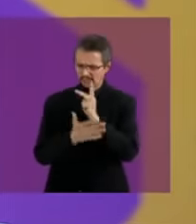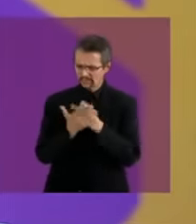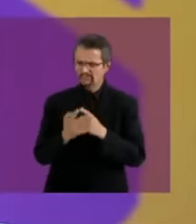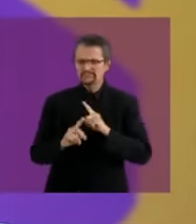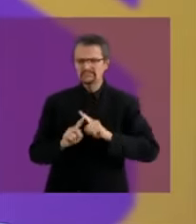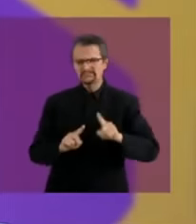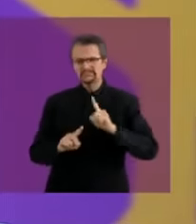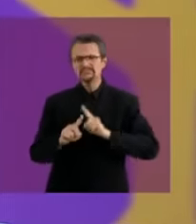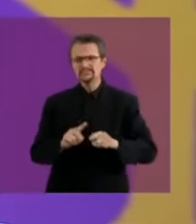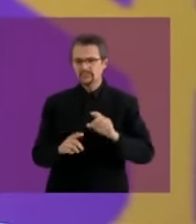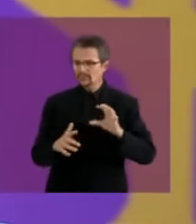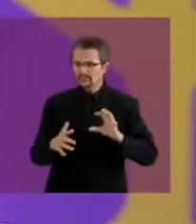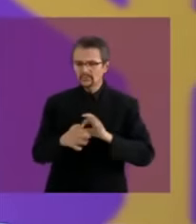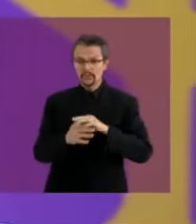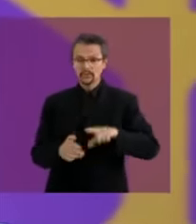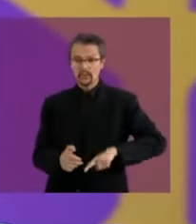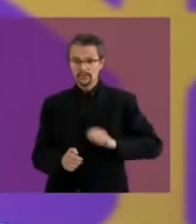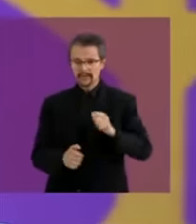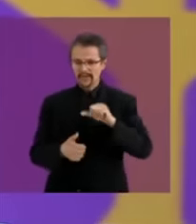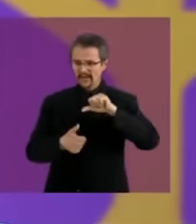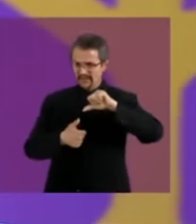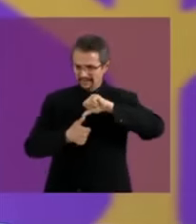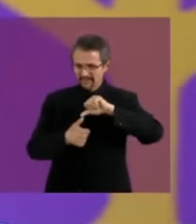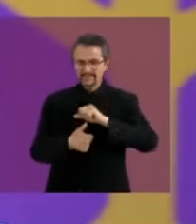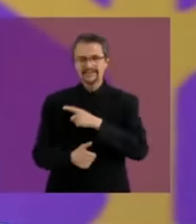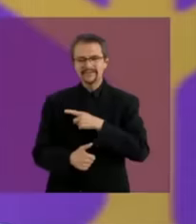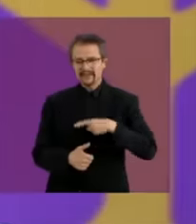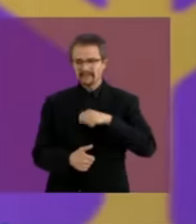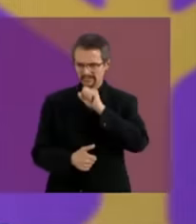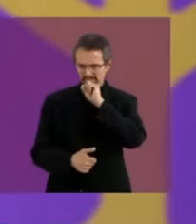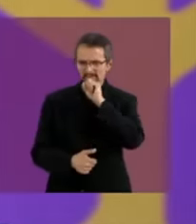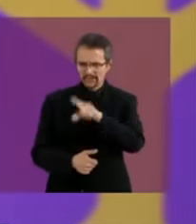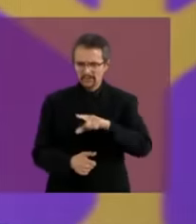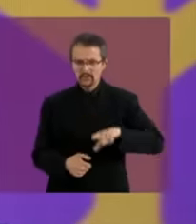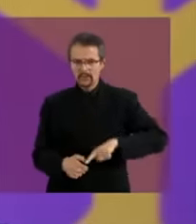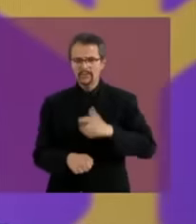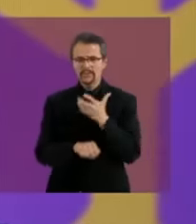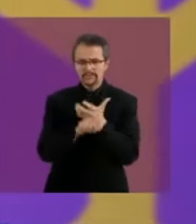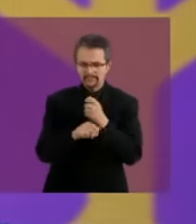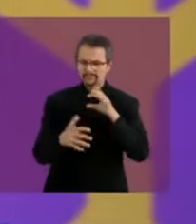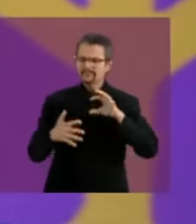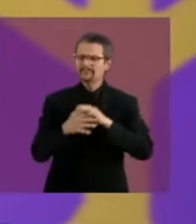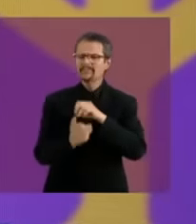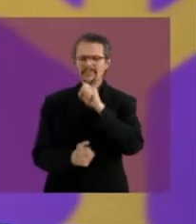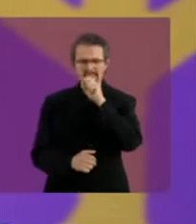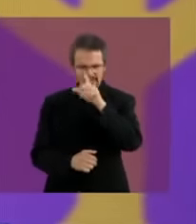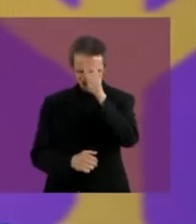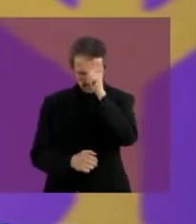continue to insist with the United States because the objective of migrants is the United States